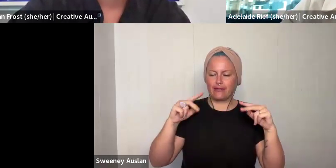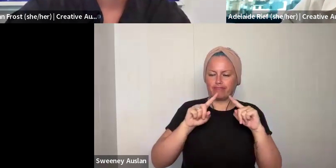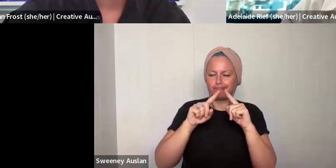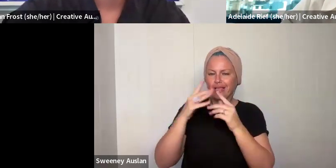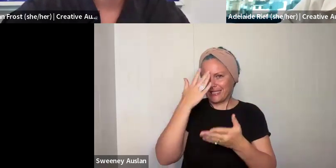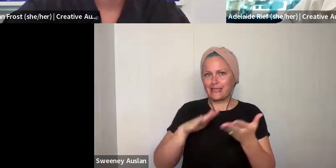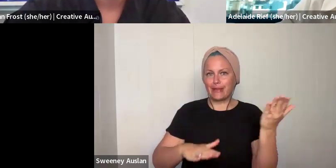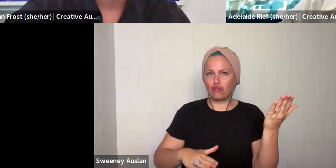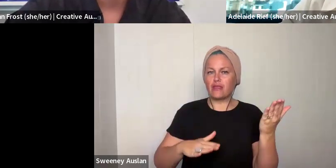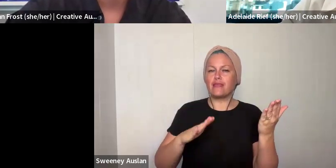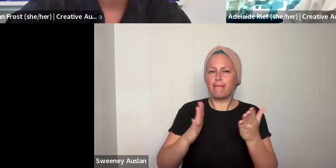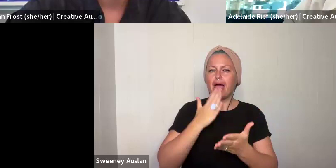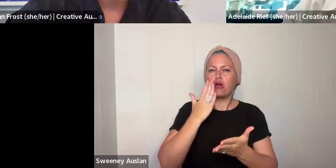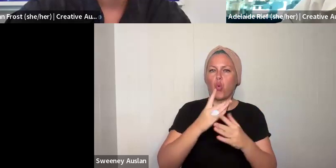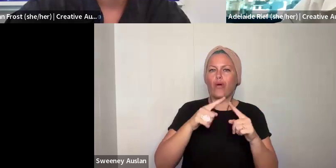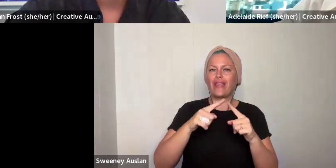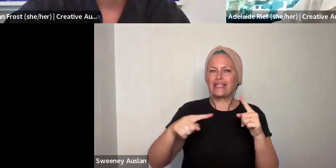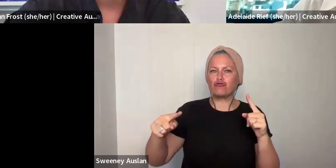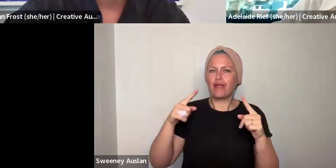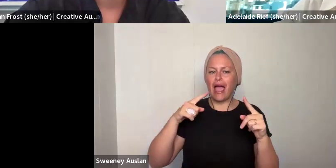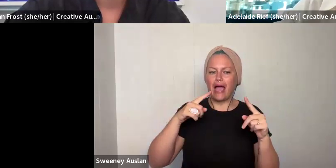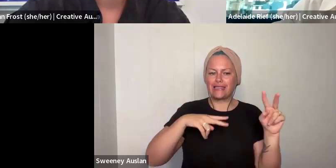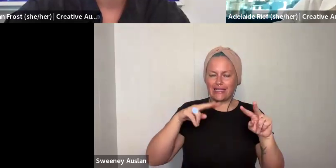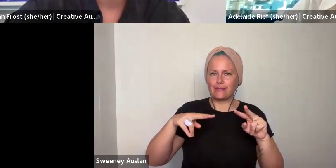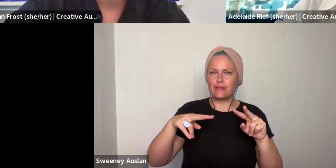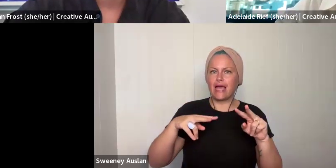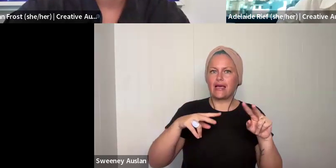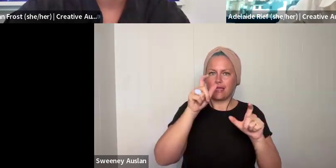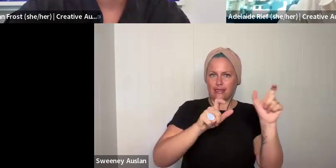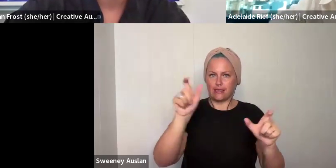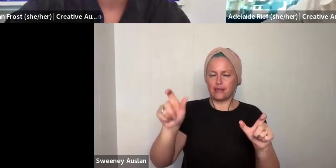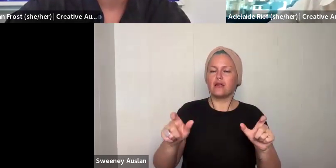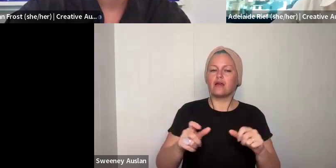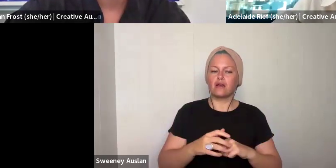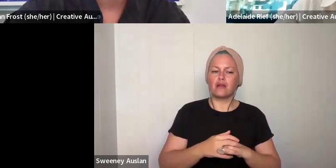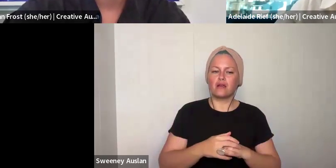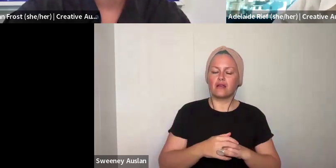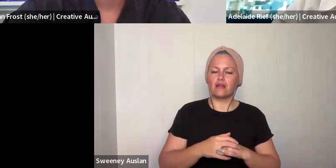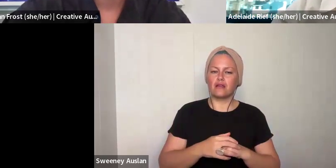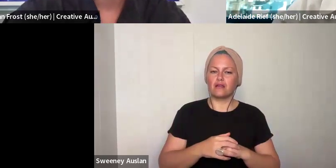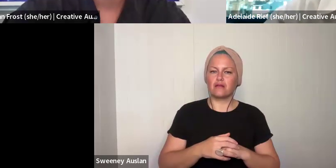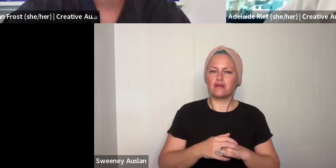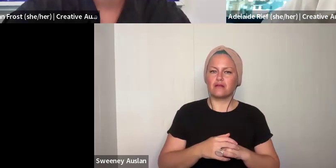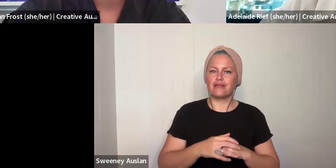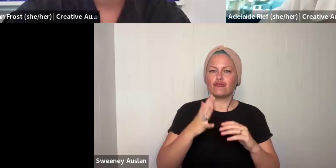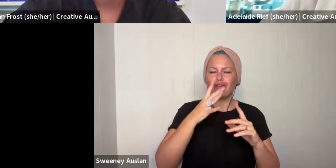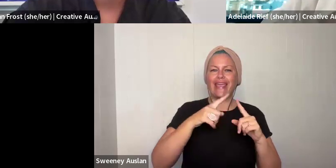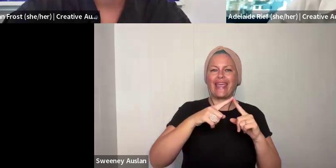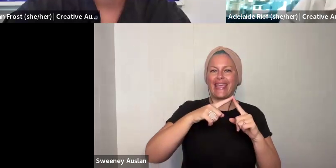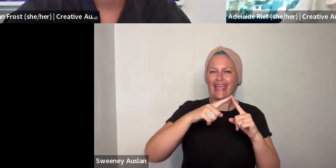we have lots of different perspectives and experiences. And then we make sure that the industry assessment, sorry, the industry assesses